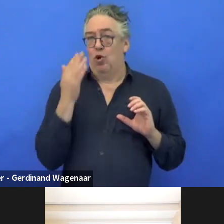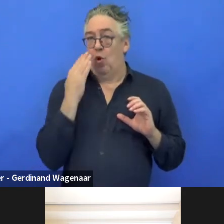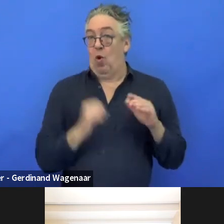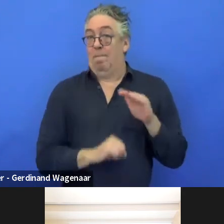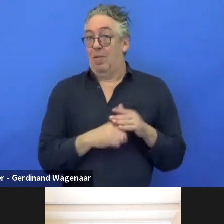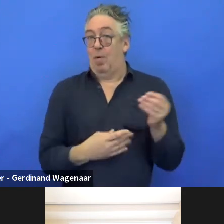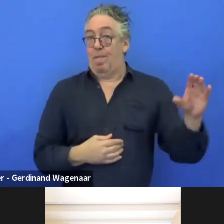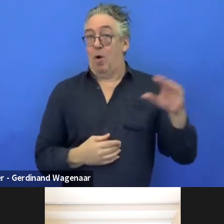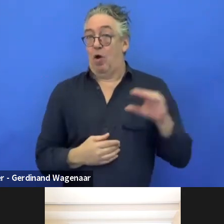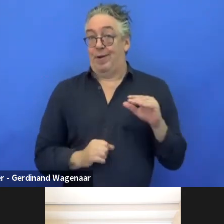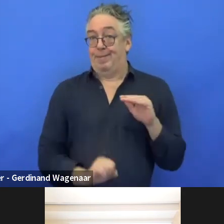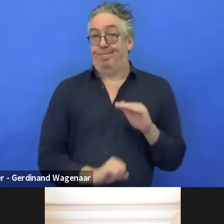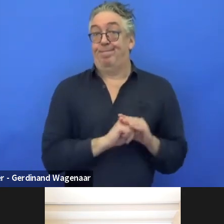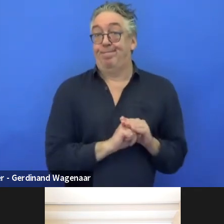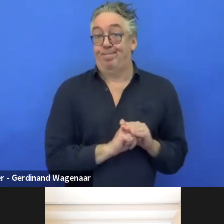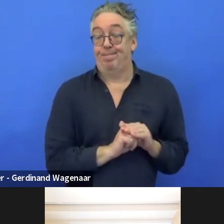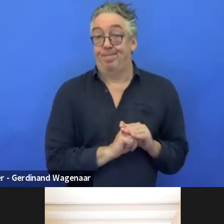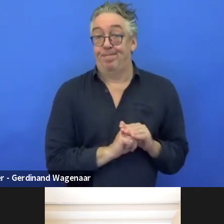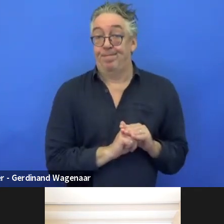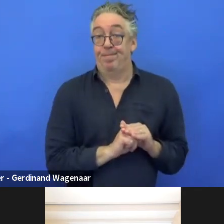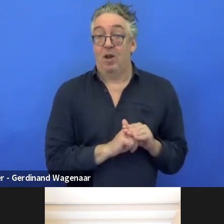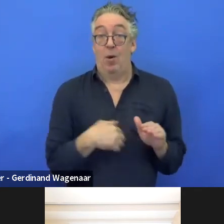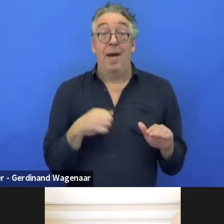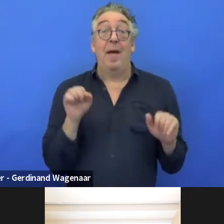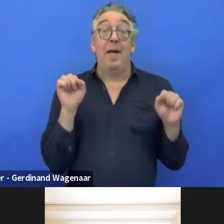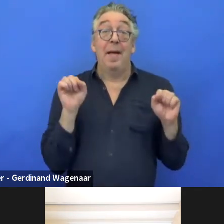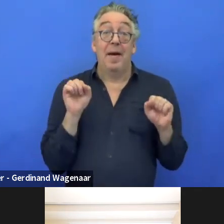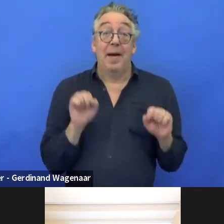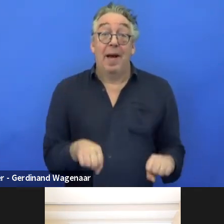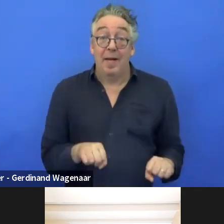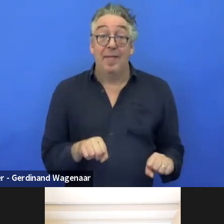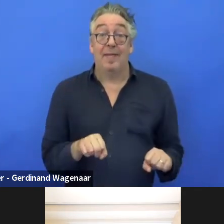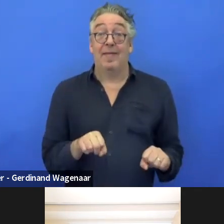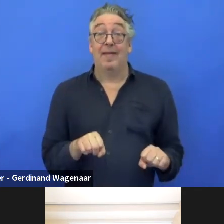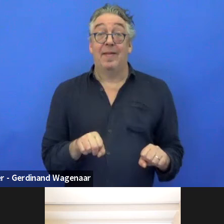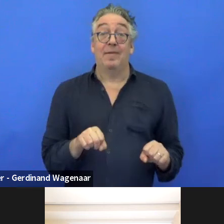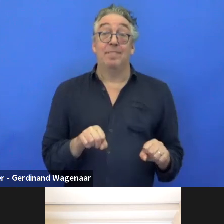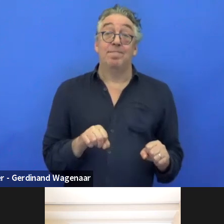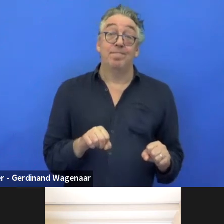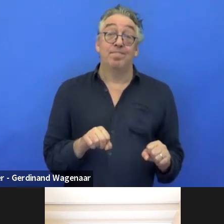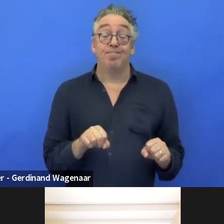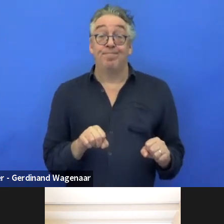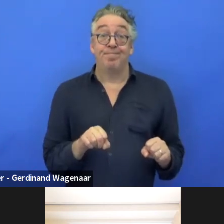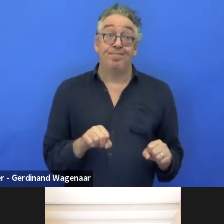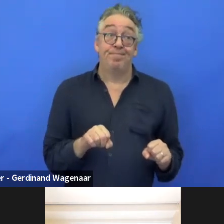We can do very little things budget wise and almost volunteered ourselves in our time